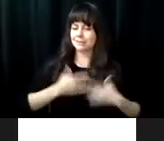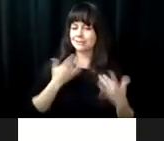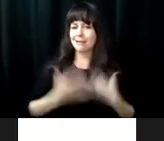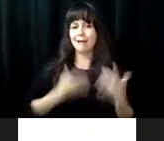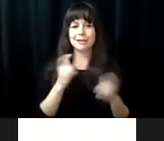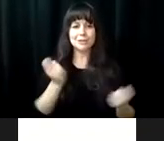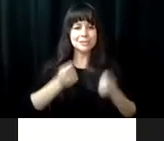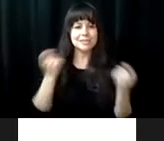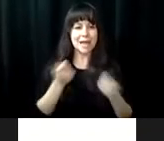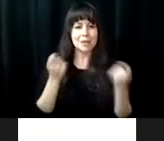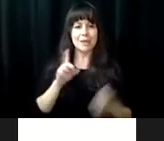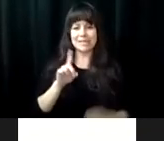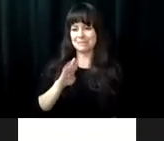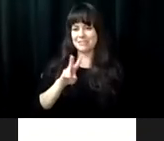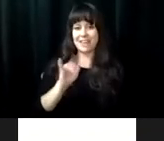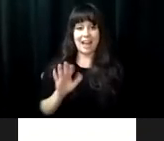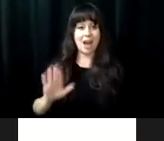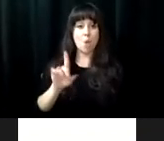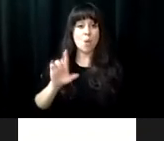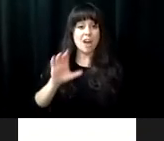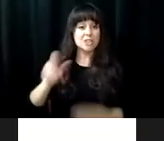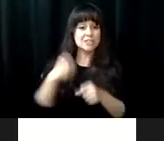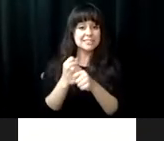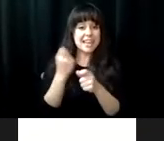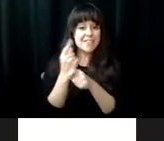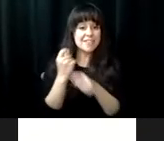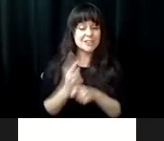Delta hotel by March idea, downtown Richmond aand we are excited